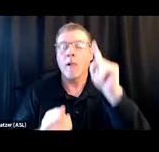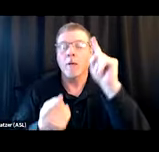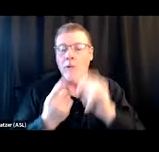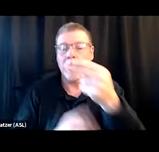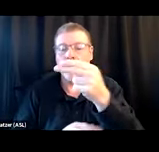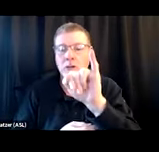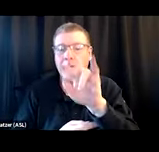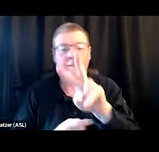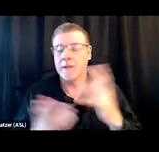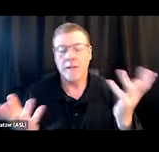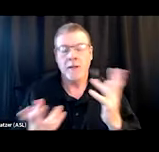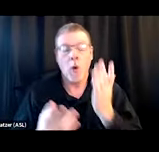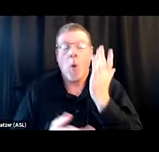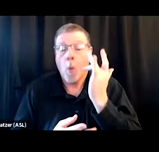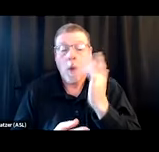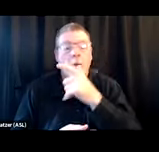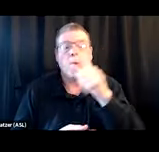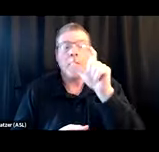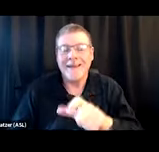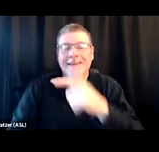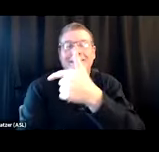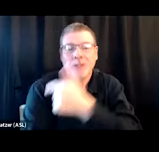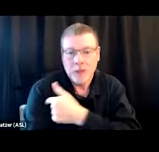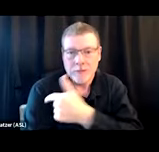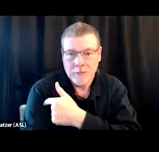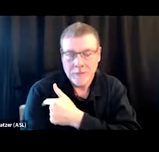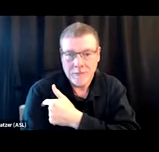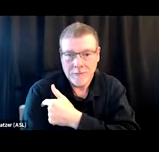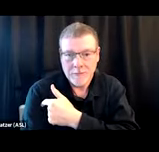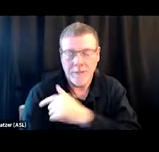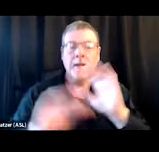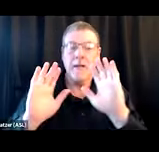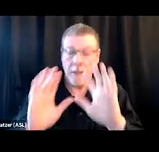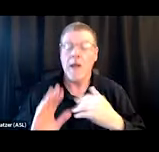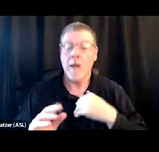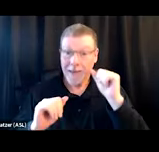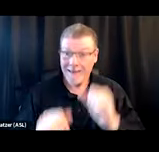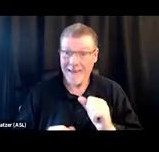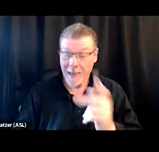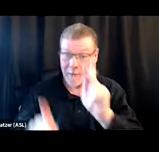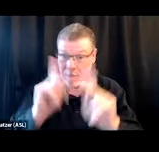just by nature of not needing injection supplies. We can get people at that point. We can get them test strips.